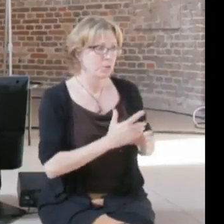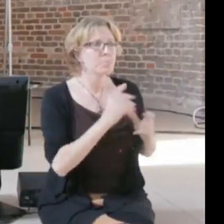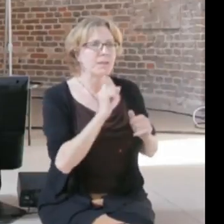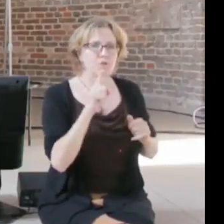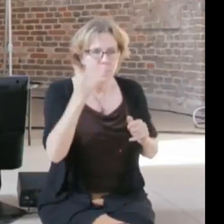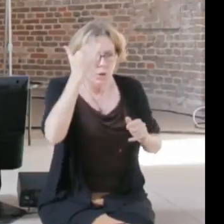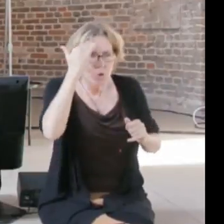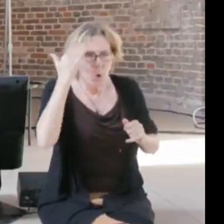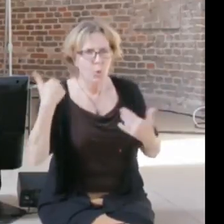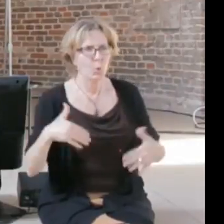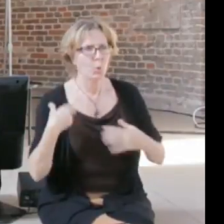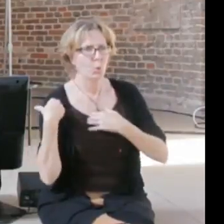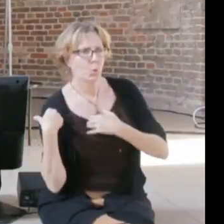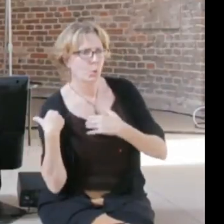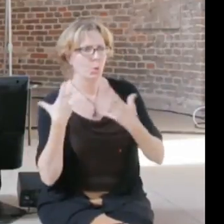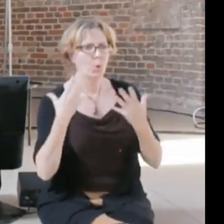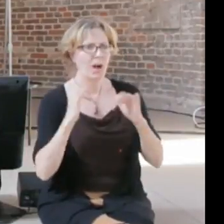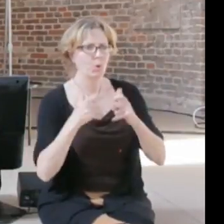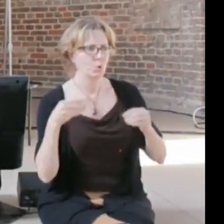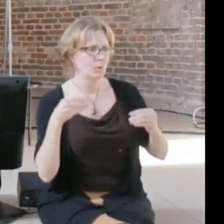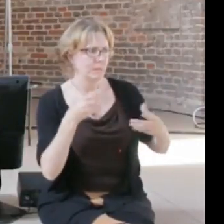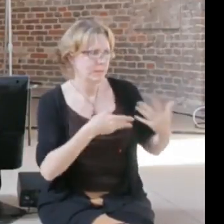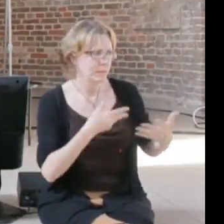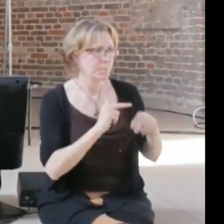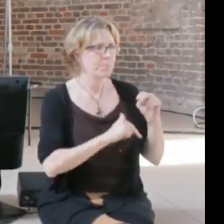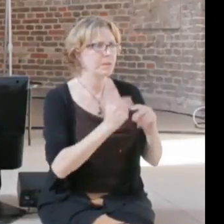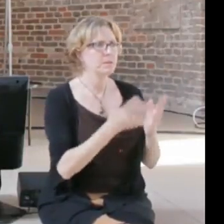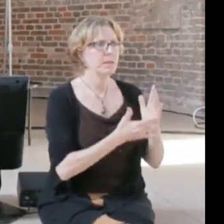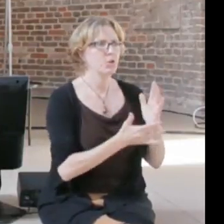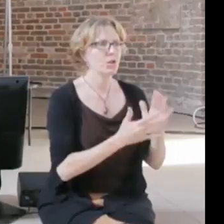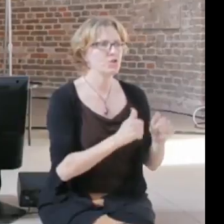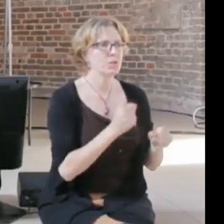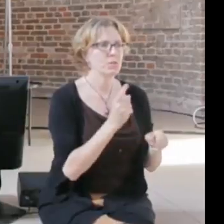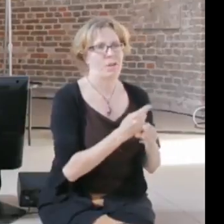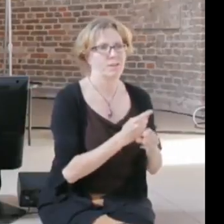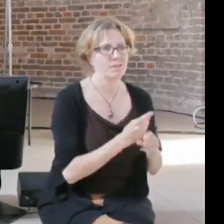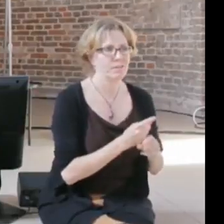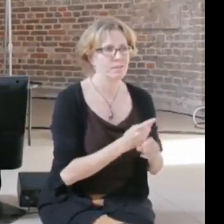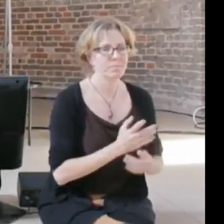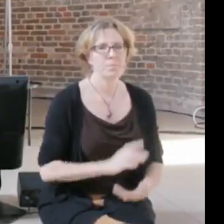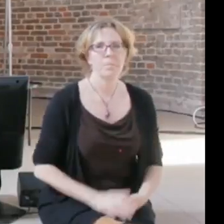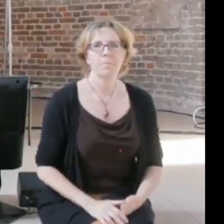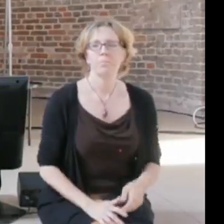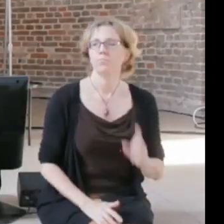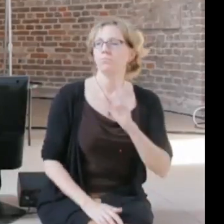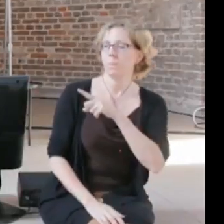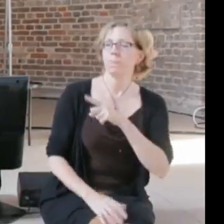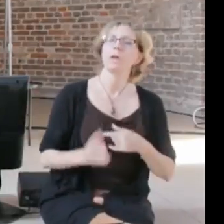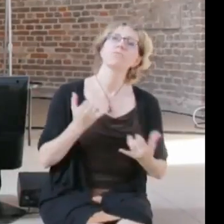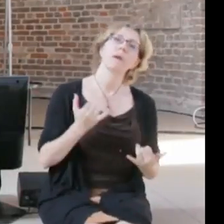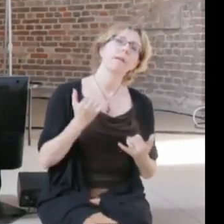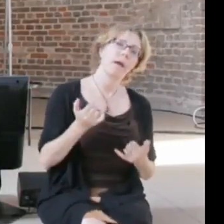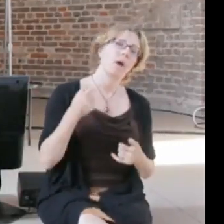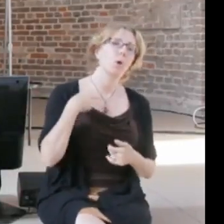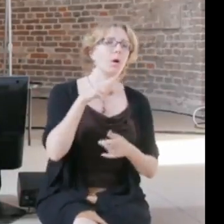So this is a perfect example, so right now in the US we are passing laws that require